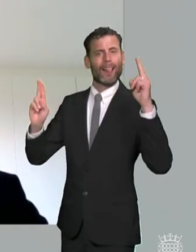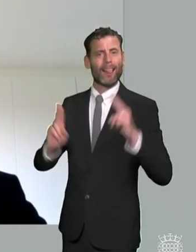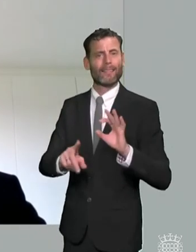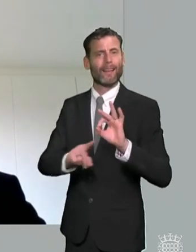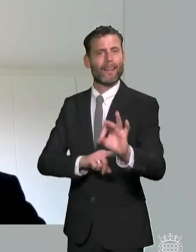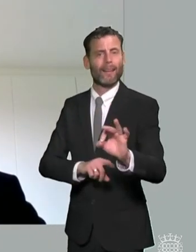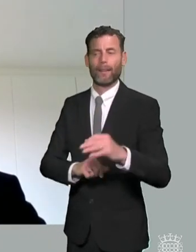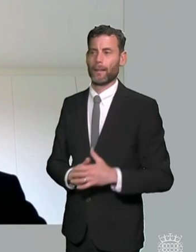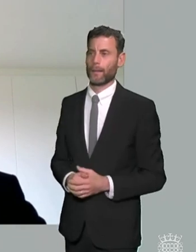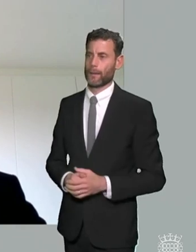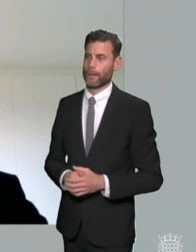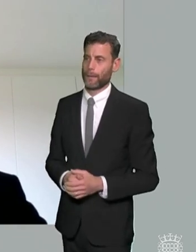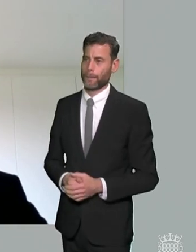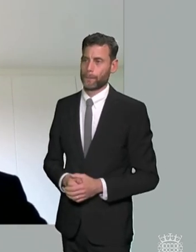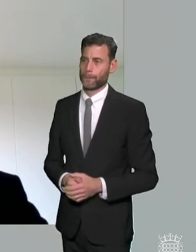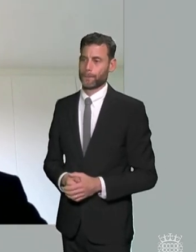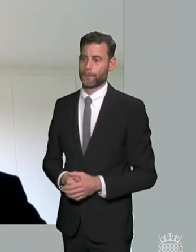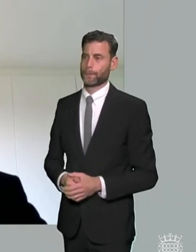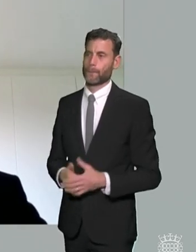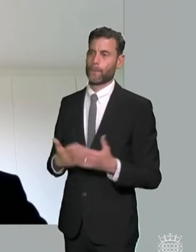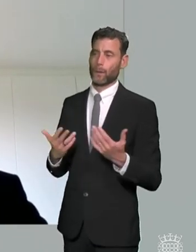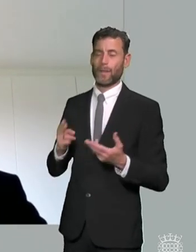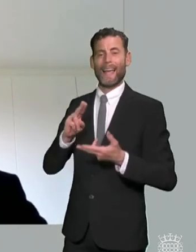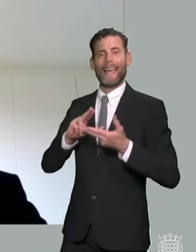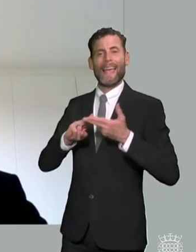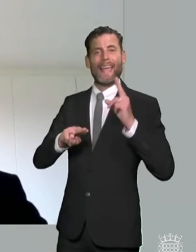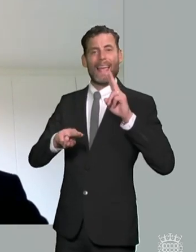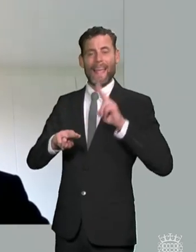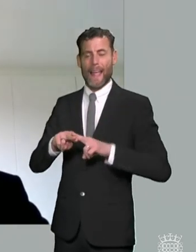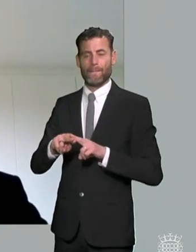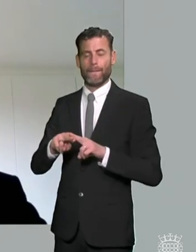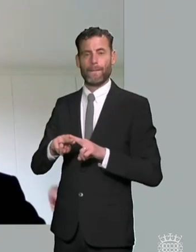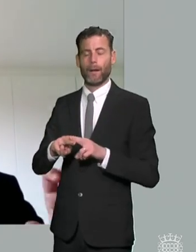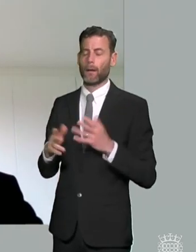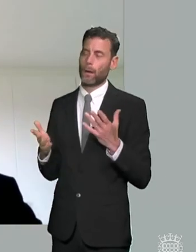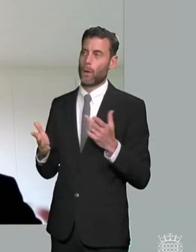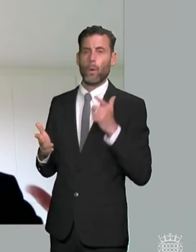no rise of redress to an independent body at all so a very simple way of giving increasing